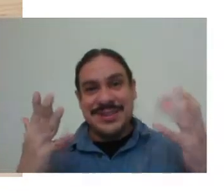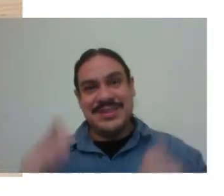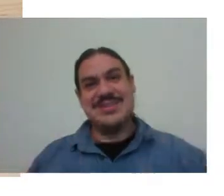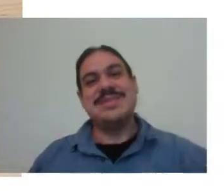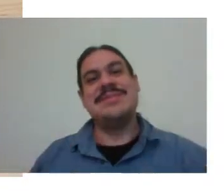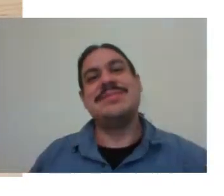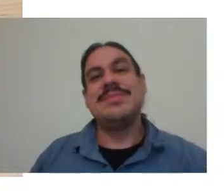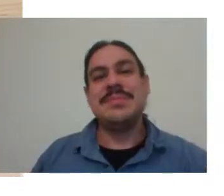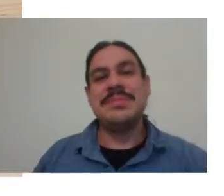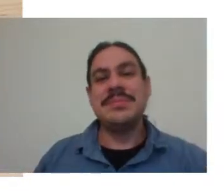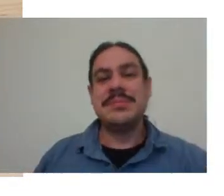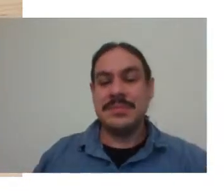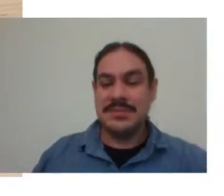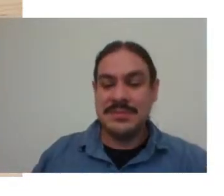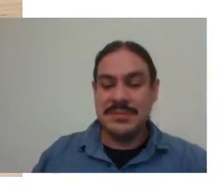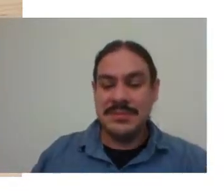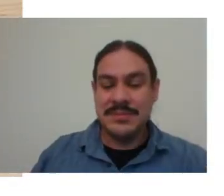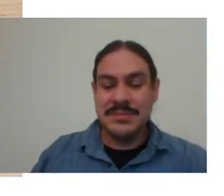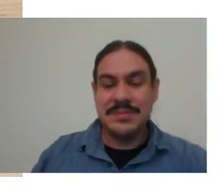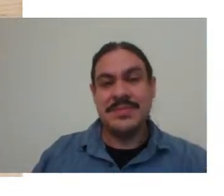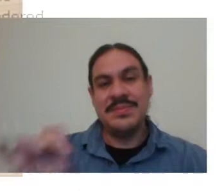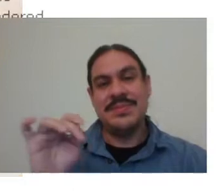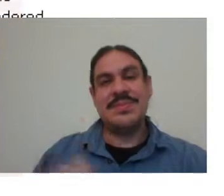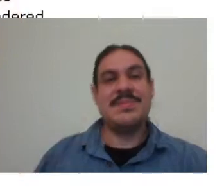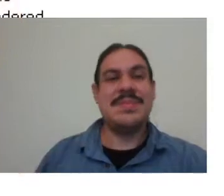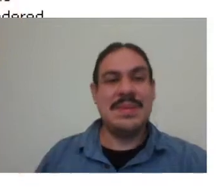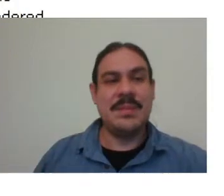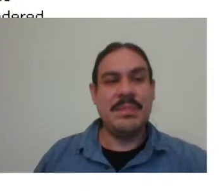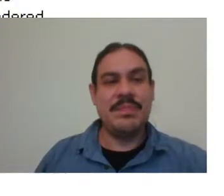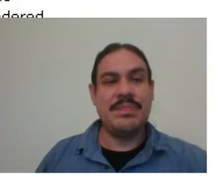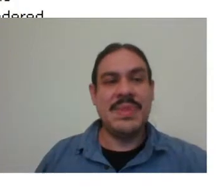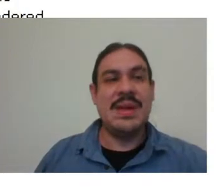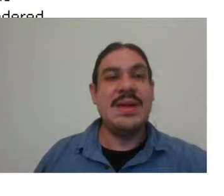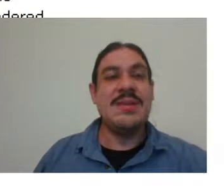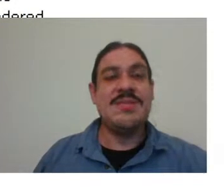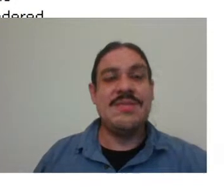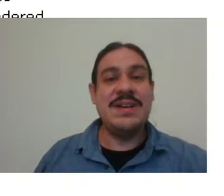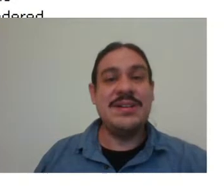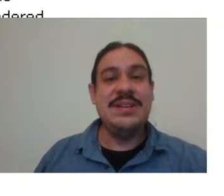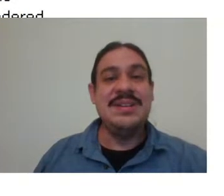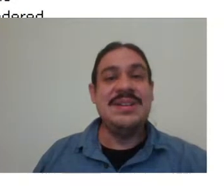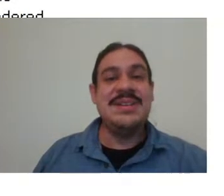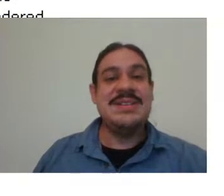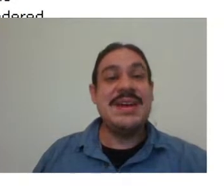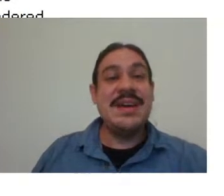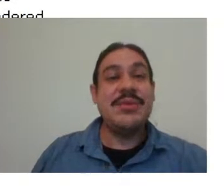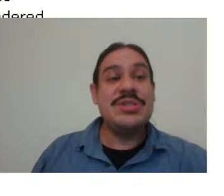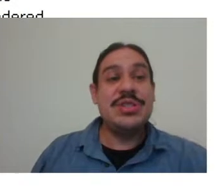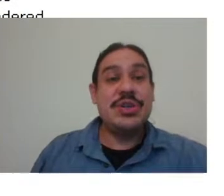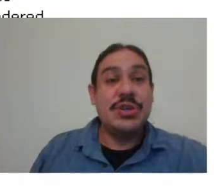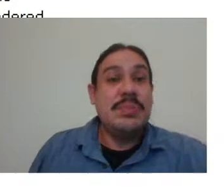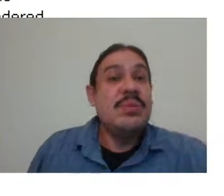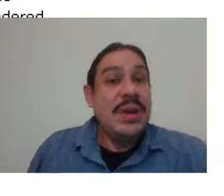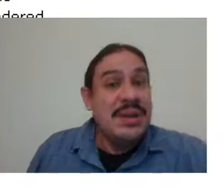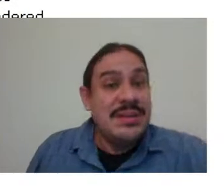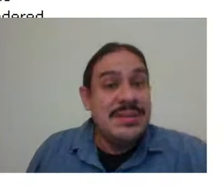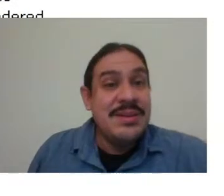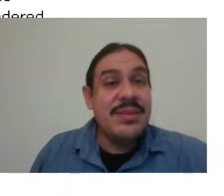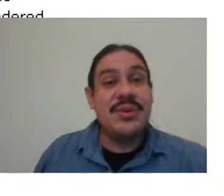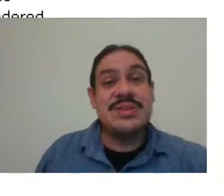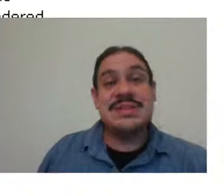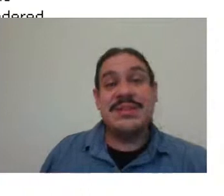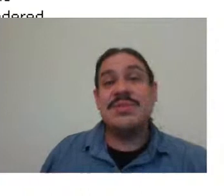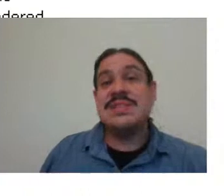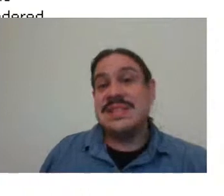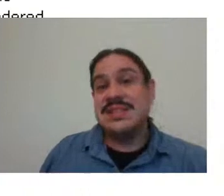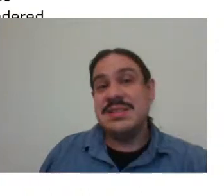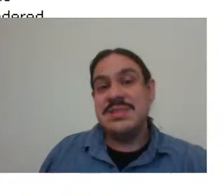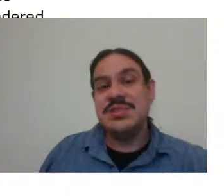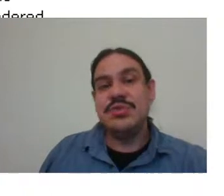fingers. Finally, sign languages could be written. There are several systems to